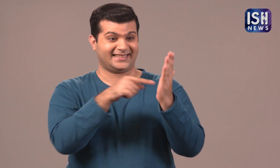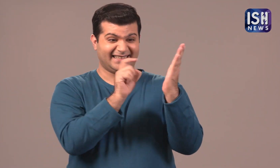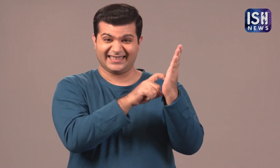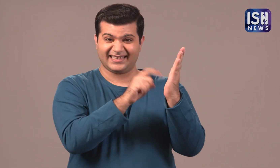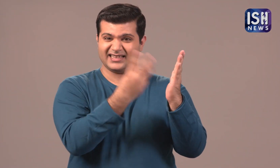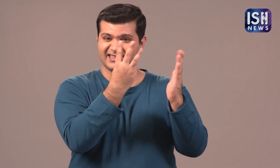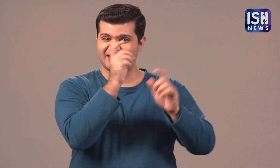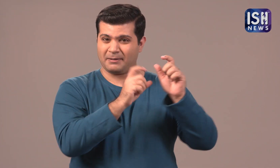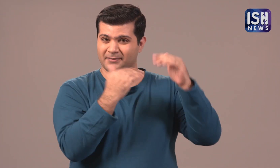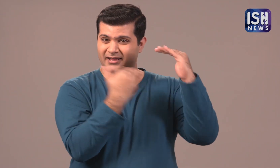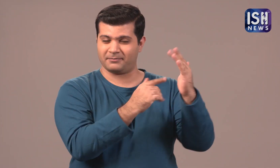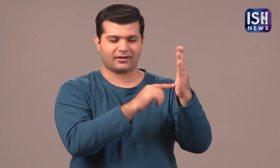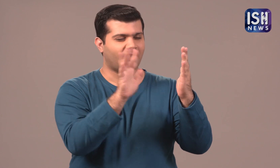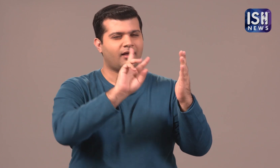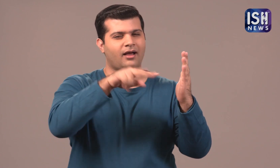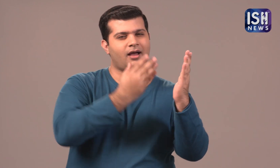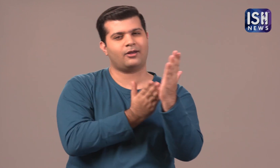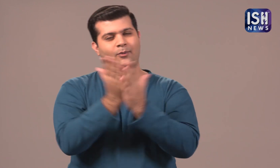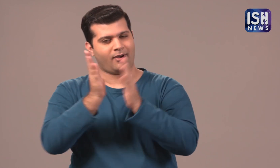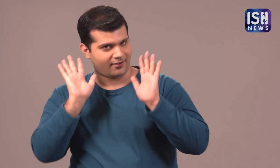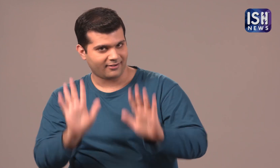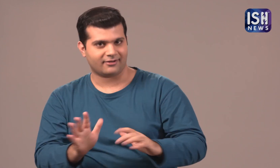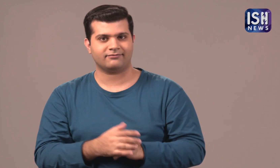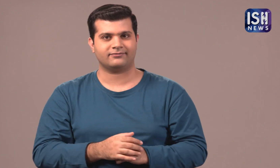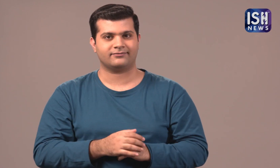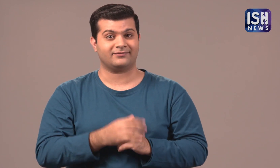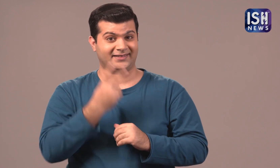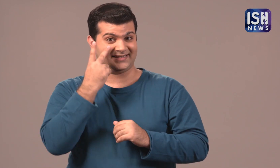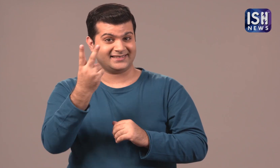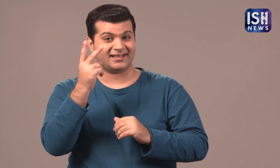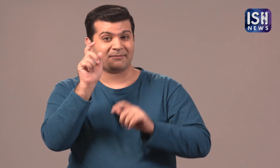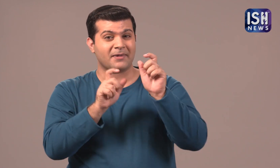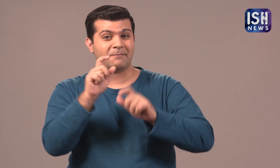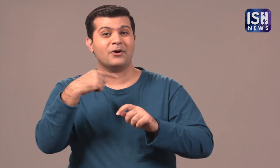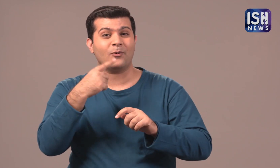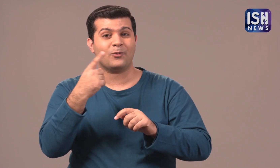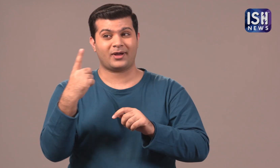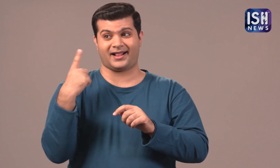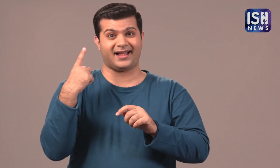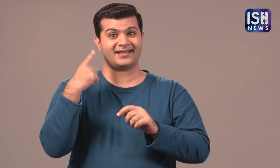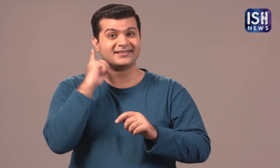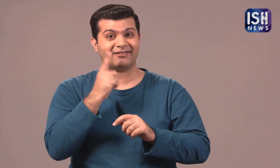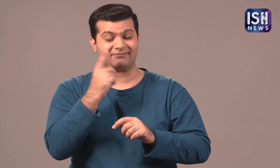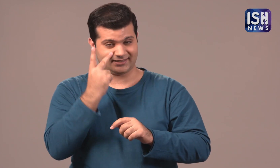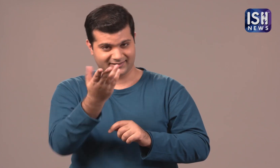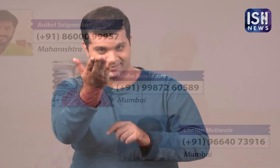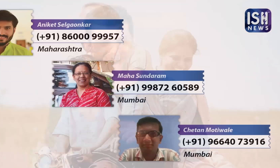Rather than the three ticket limit, there is another way! Look at these Deaf Leaders.